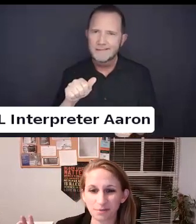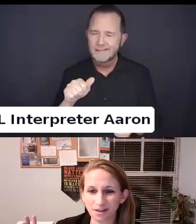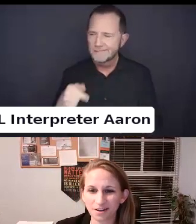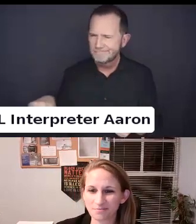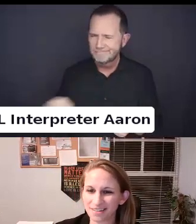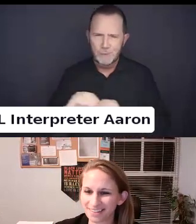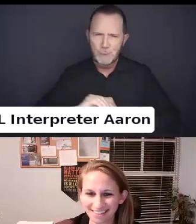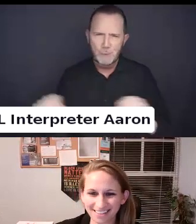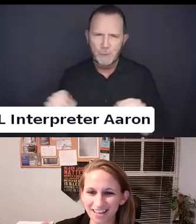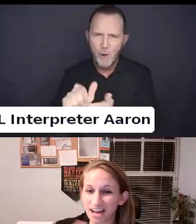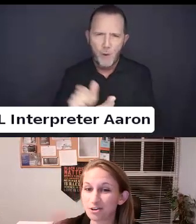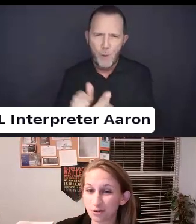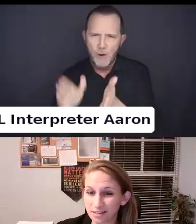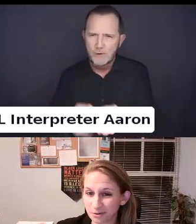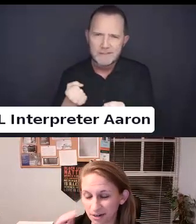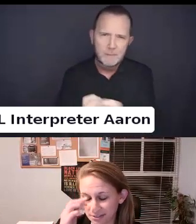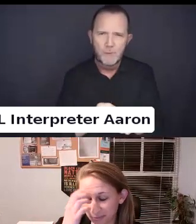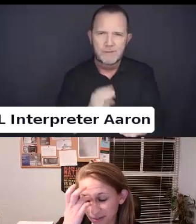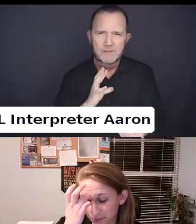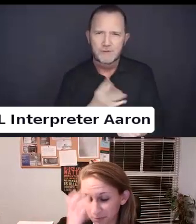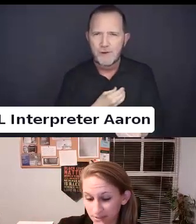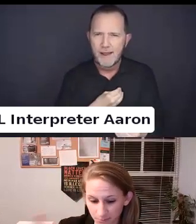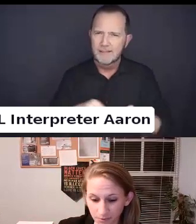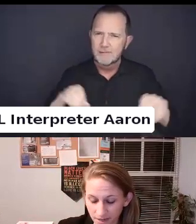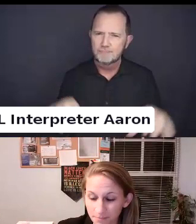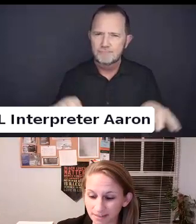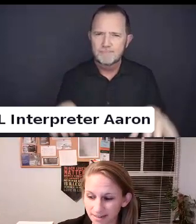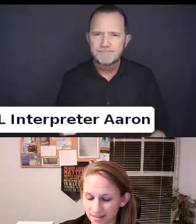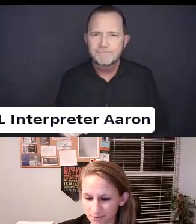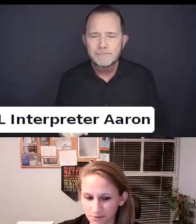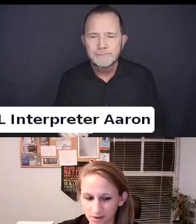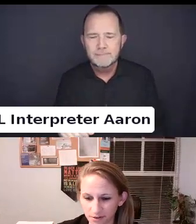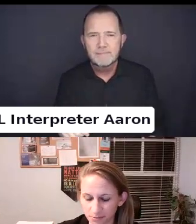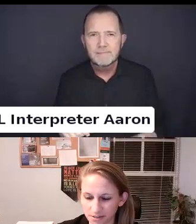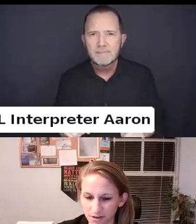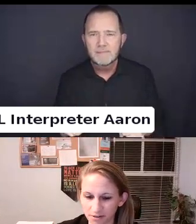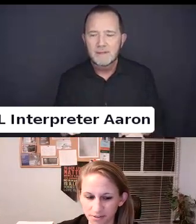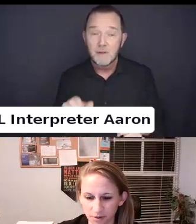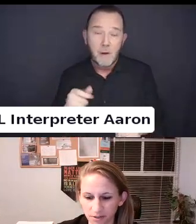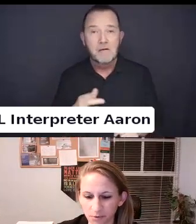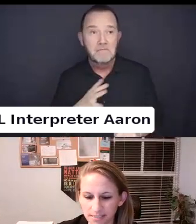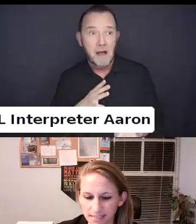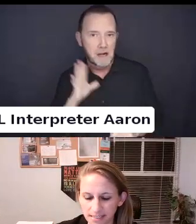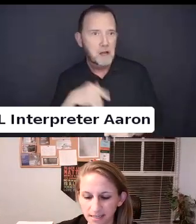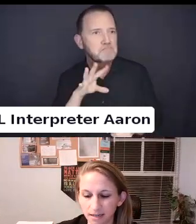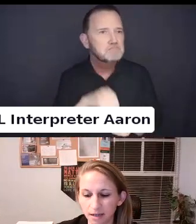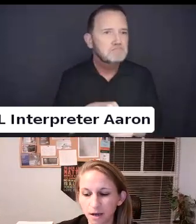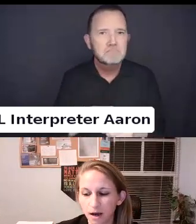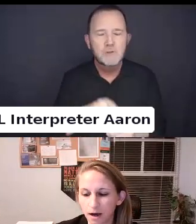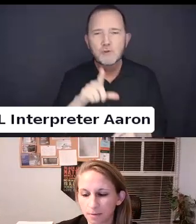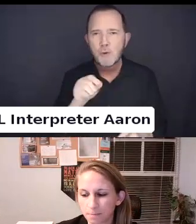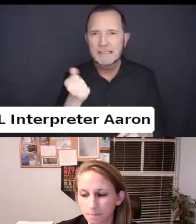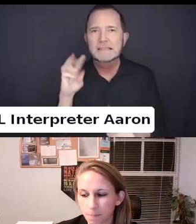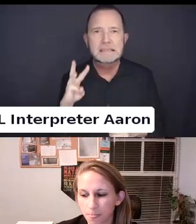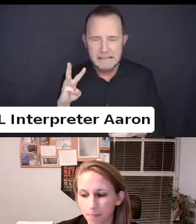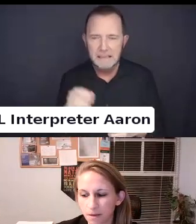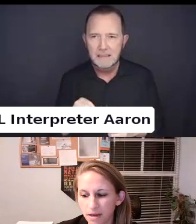In the next few years when I started doing this work in 2016.